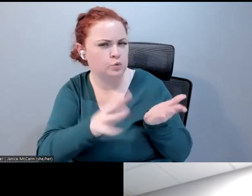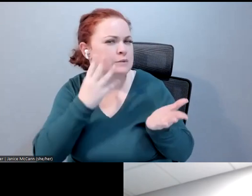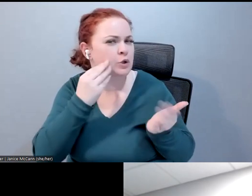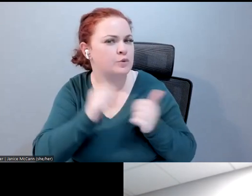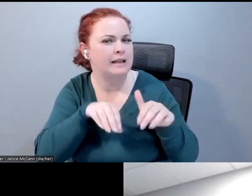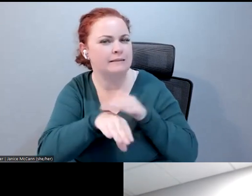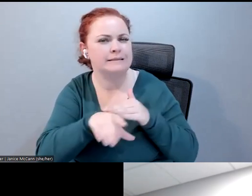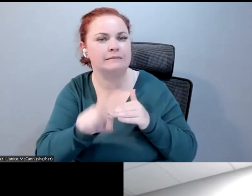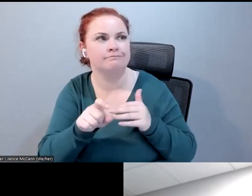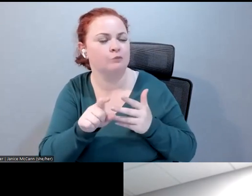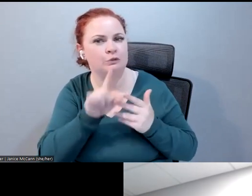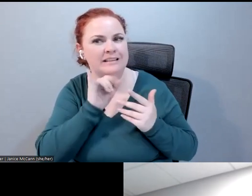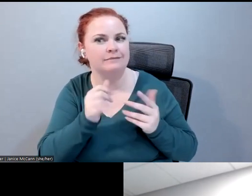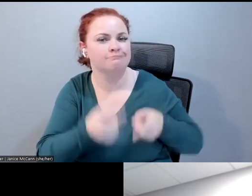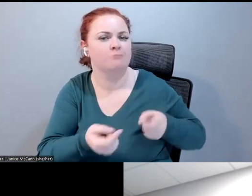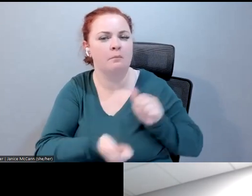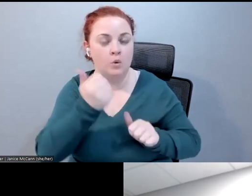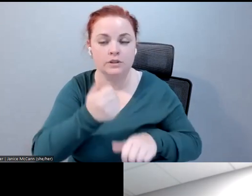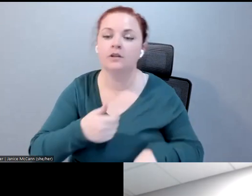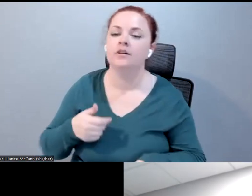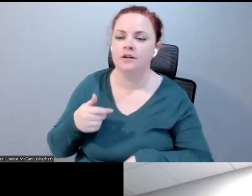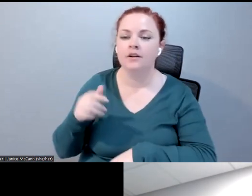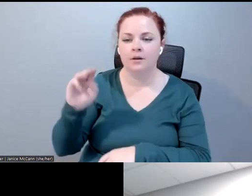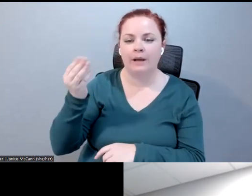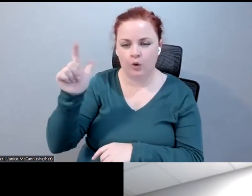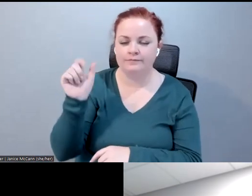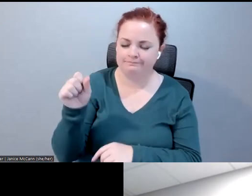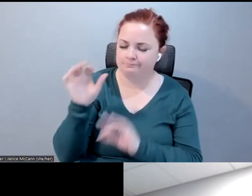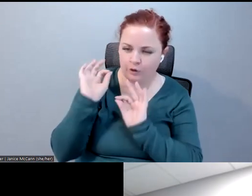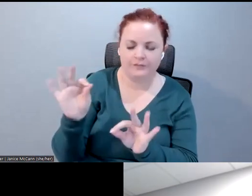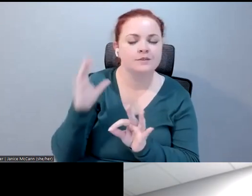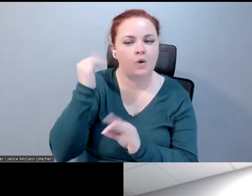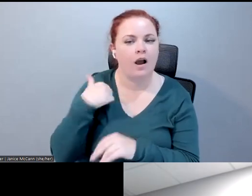That's exactly why I put my hand up. It's a really big